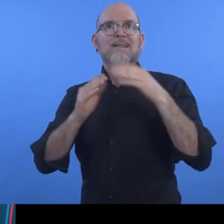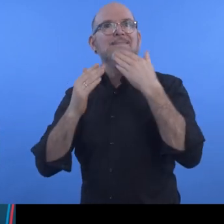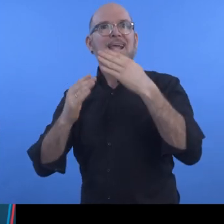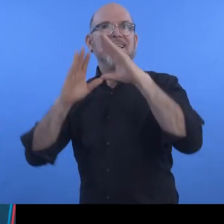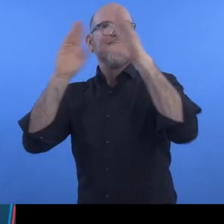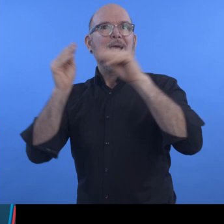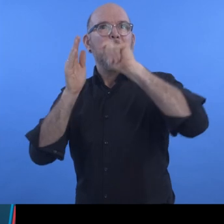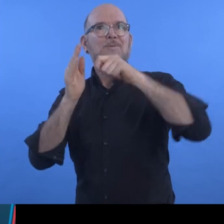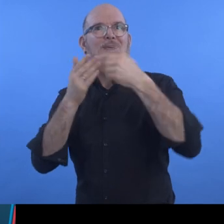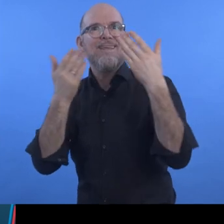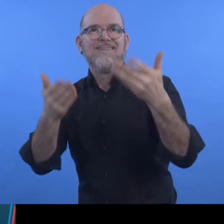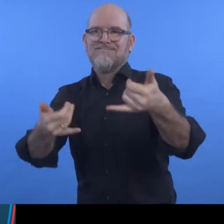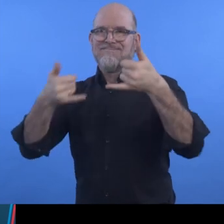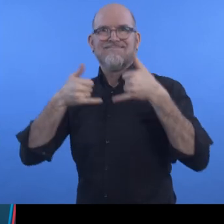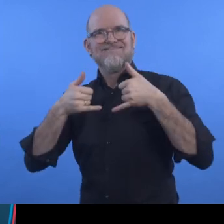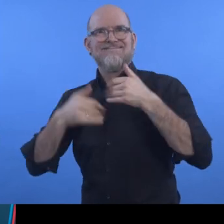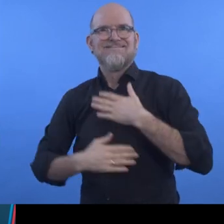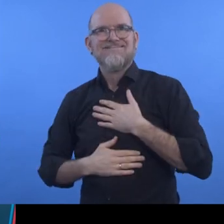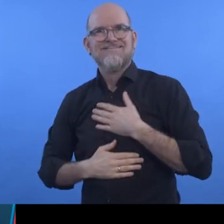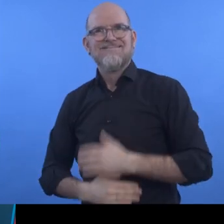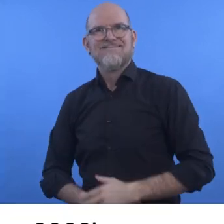for barrier-free programme. Thanks, Zero Project.”